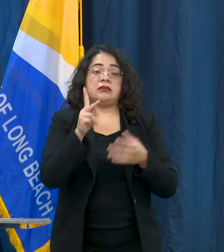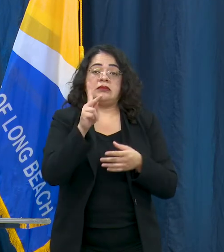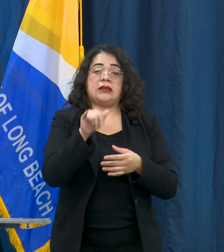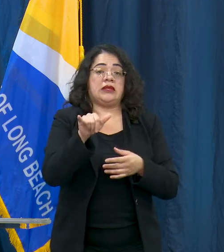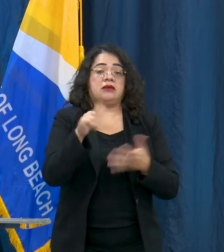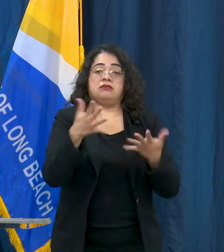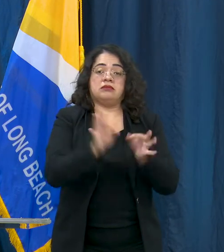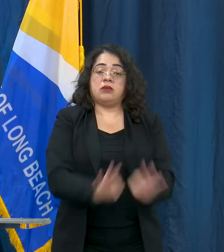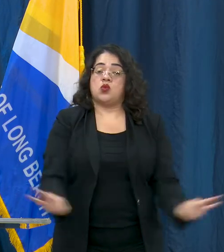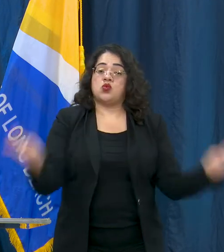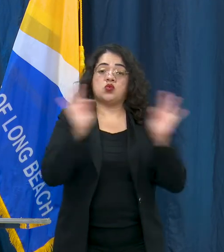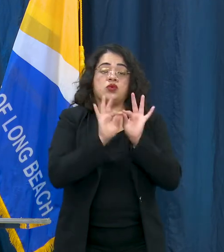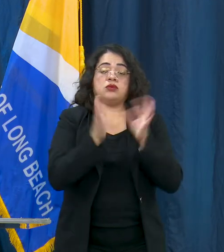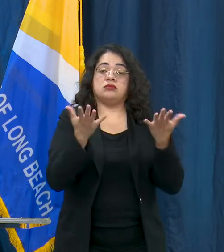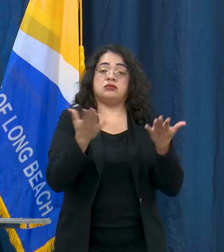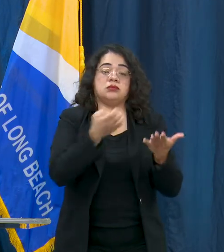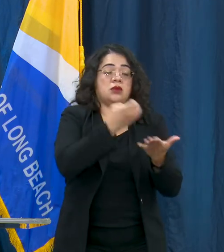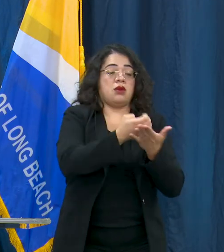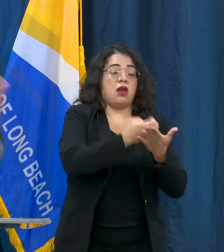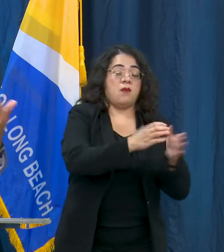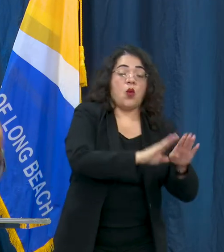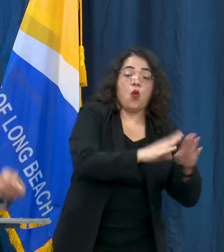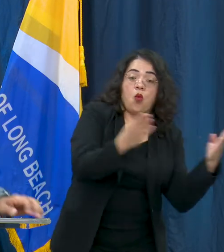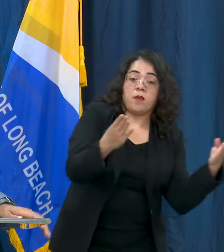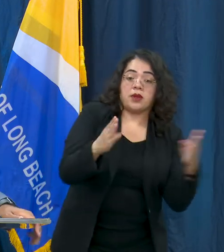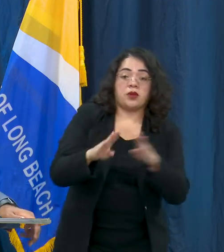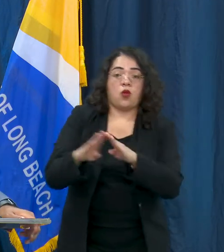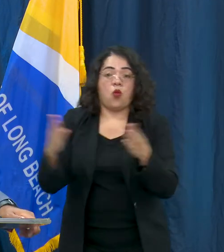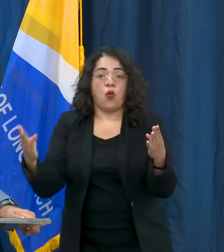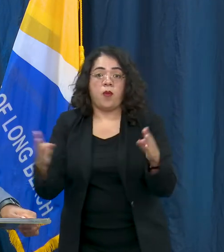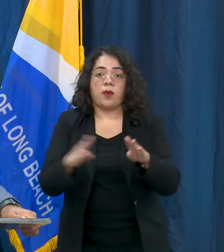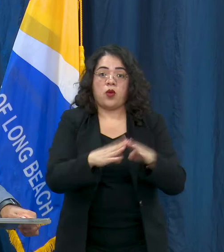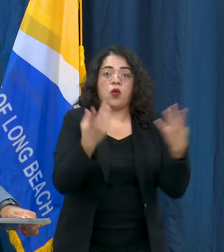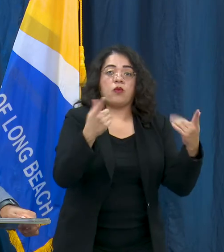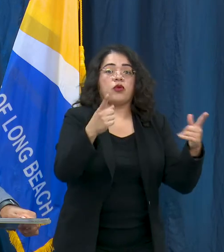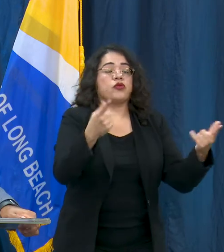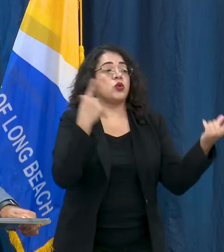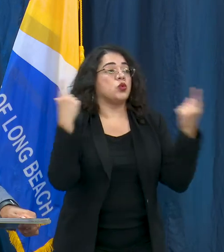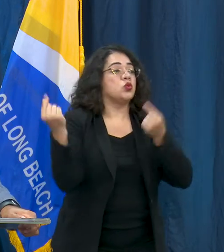economy opens up, you should be always wearing a face covering or mask when you're leaving your home,